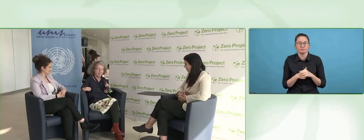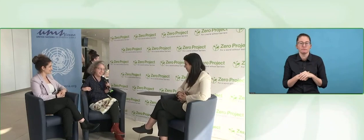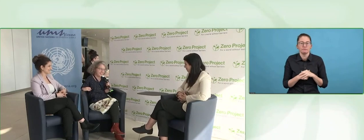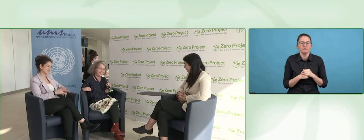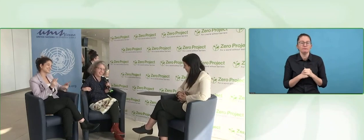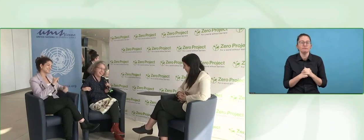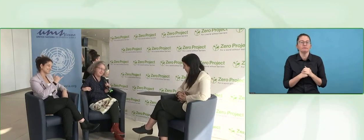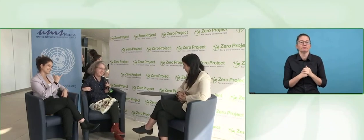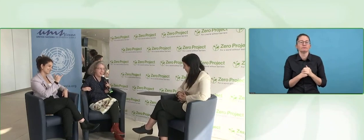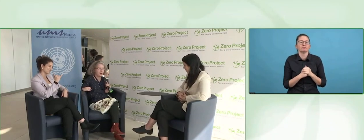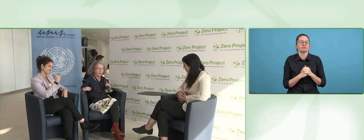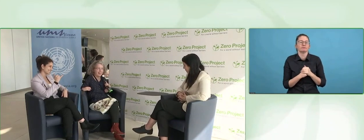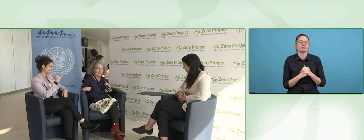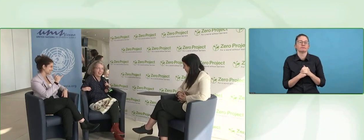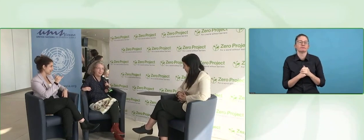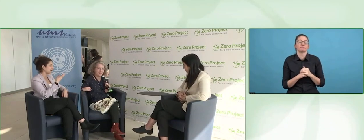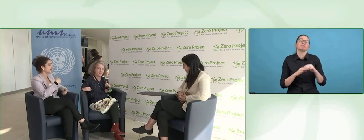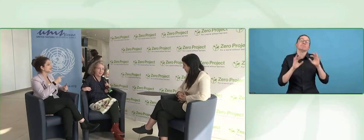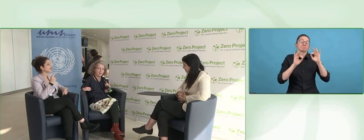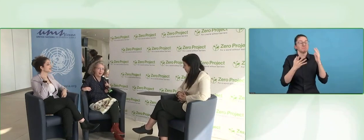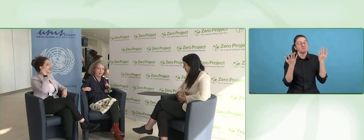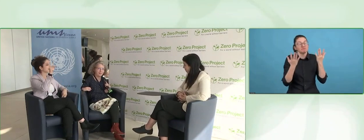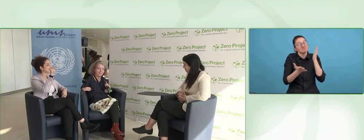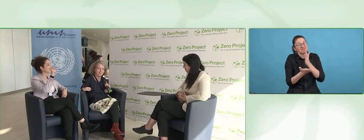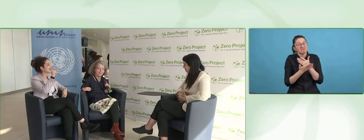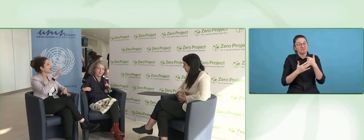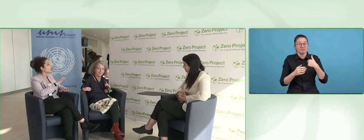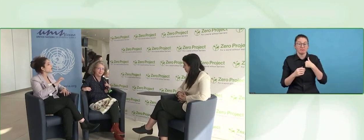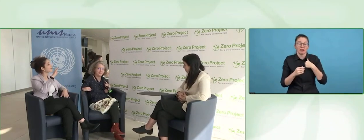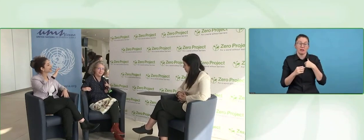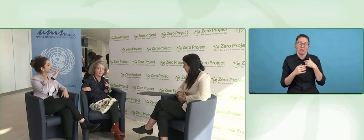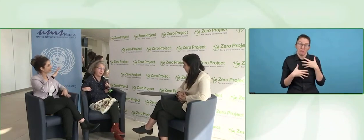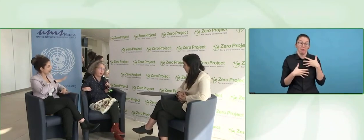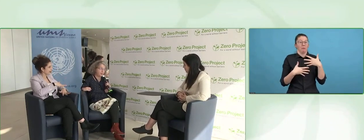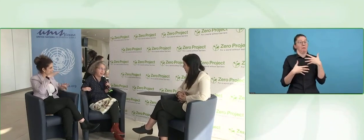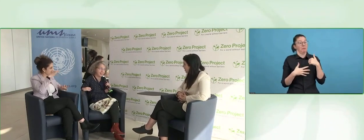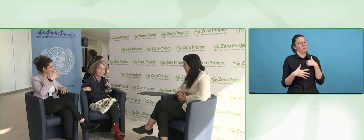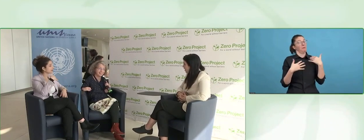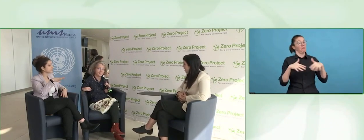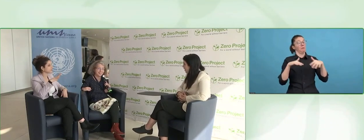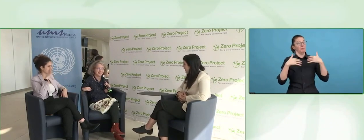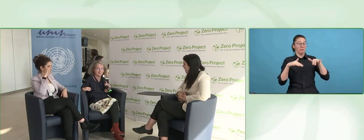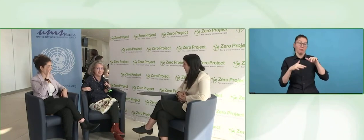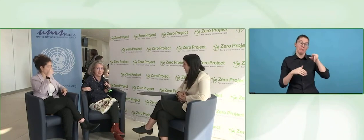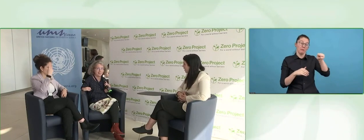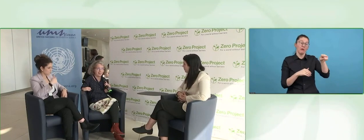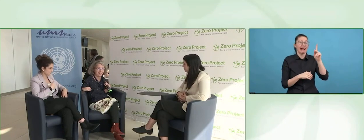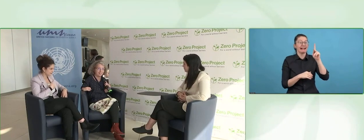When I came to the European Parliament, they called me, and